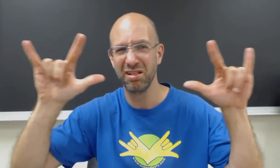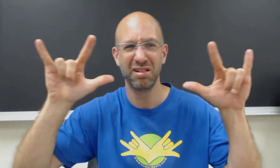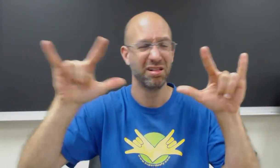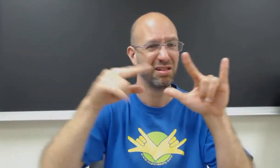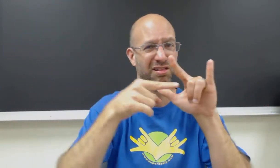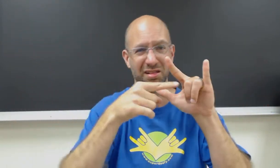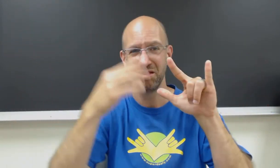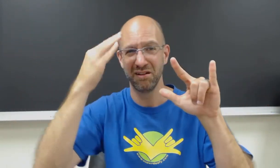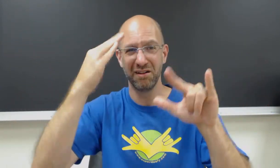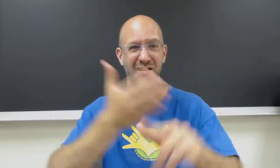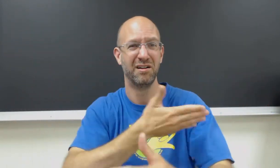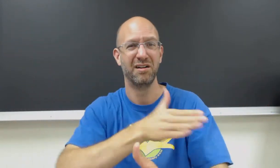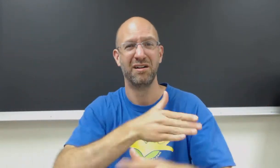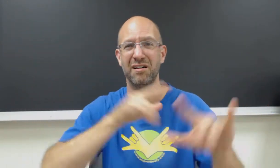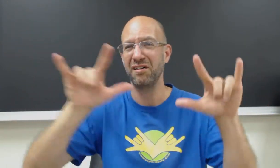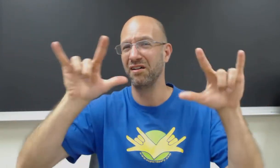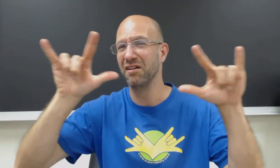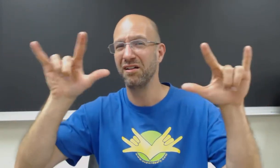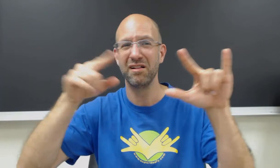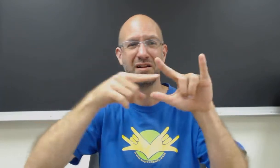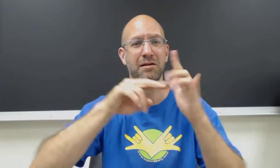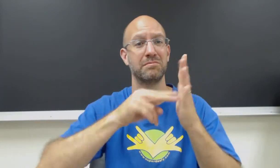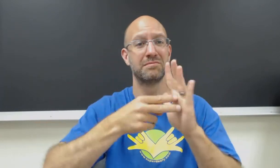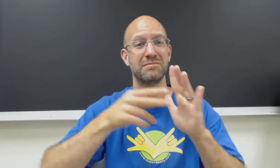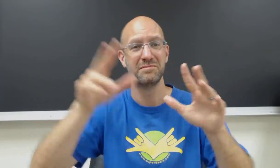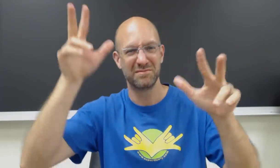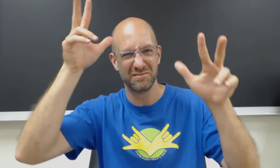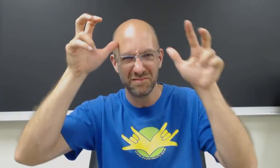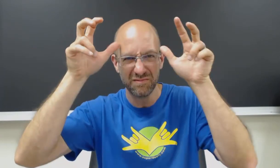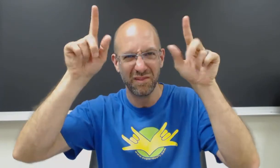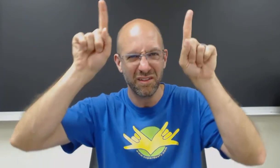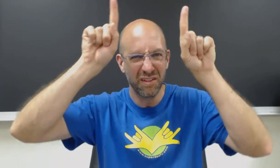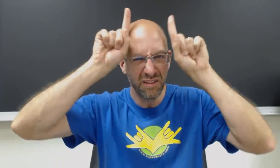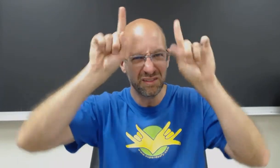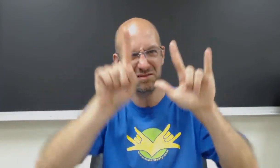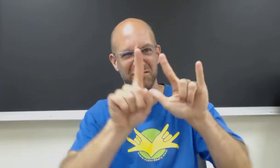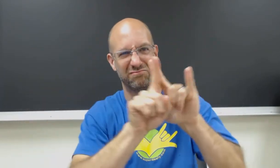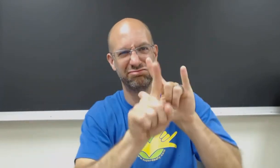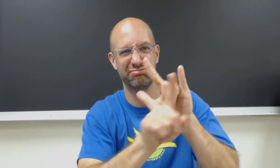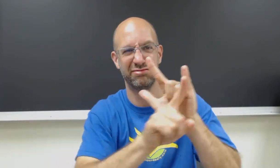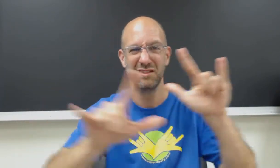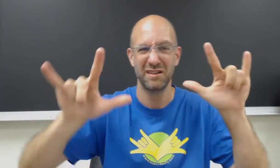You know when people in music use this handshape like this. He meant it to represent the horns of a devil.